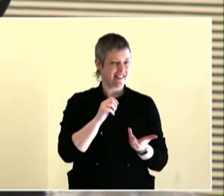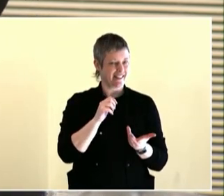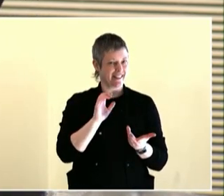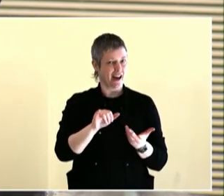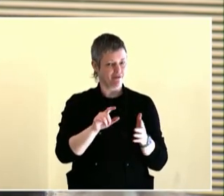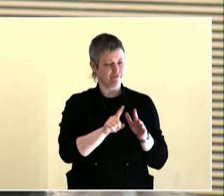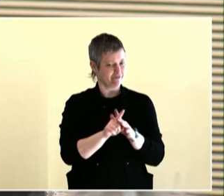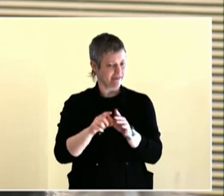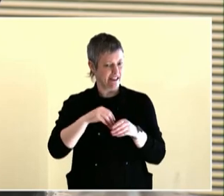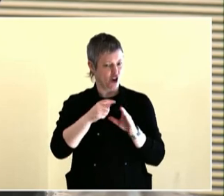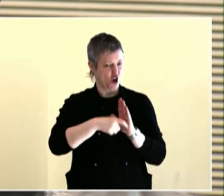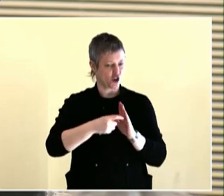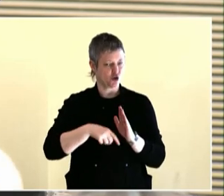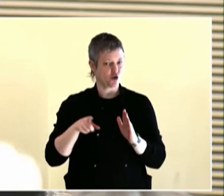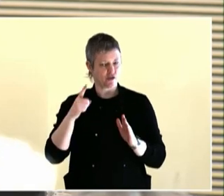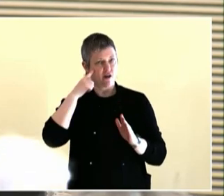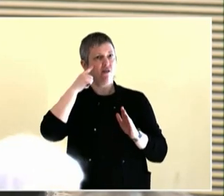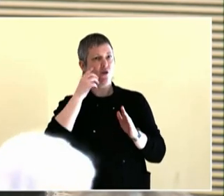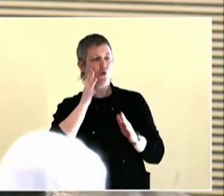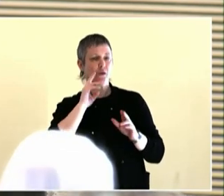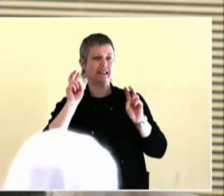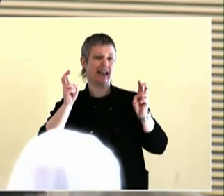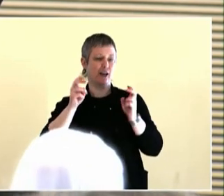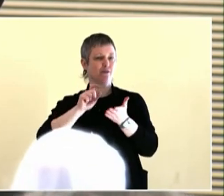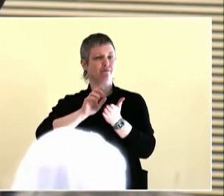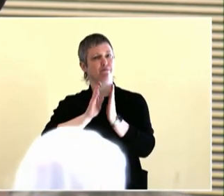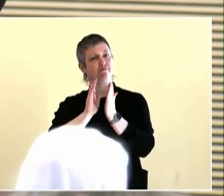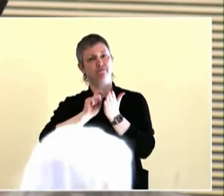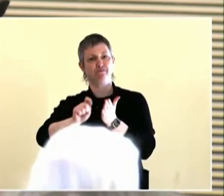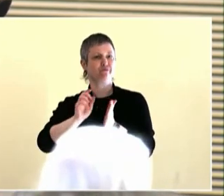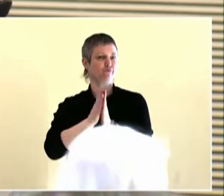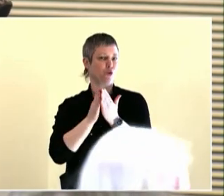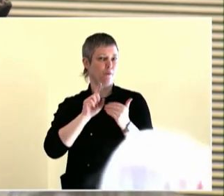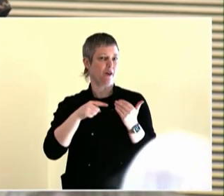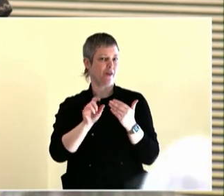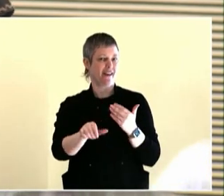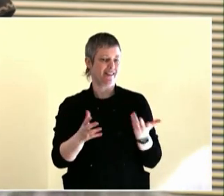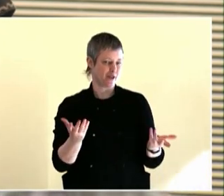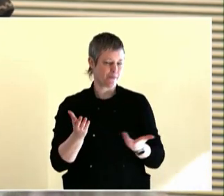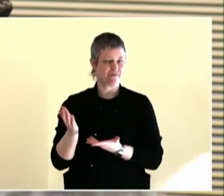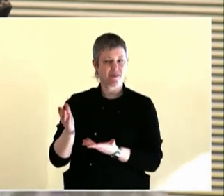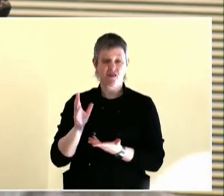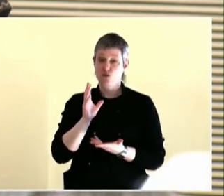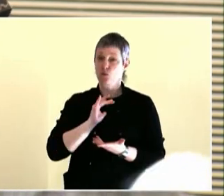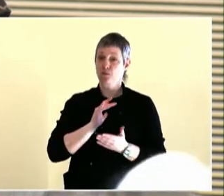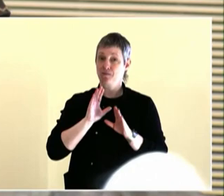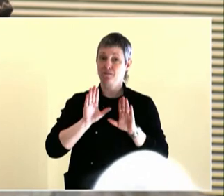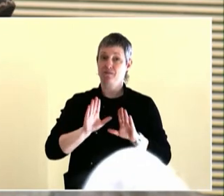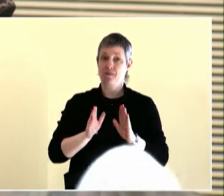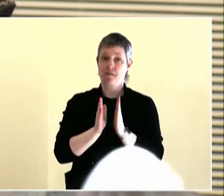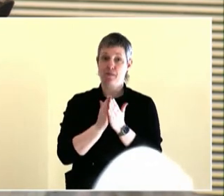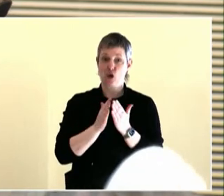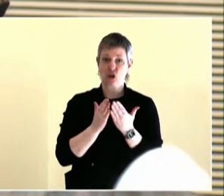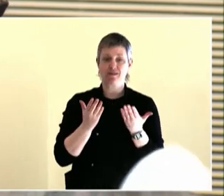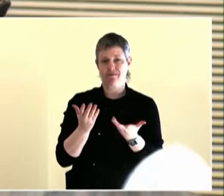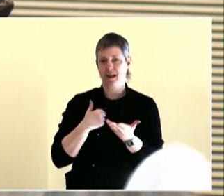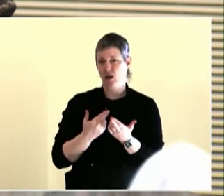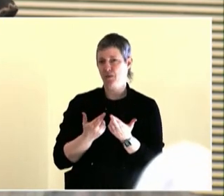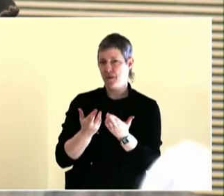Thank you, Cynthia. I really appreciate how you all